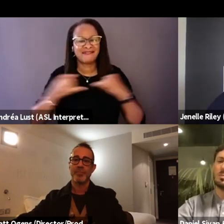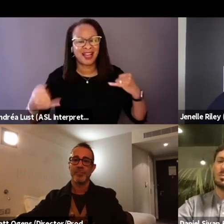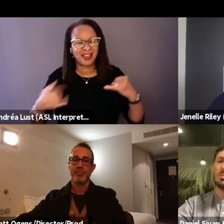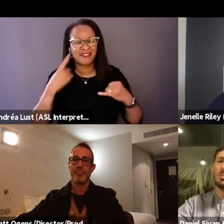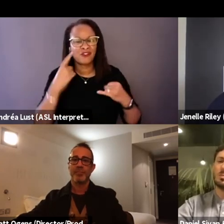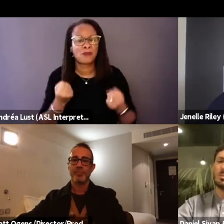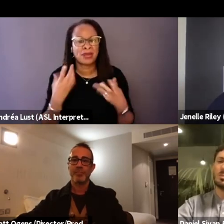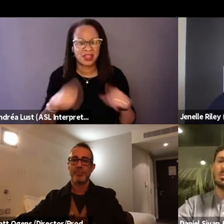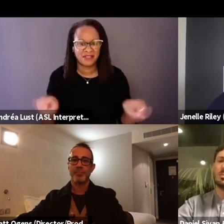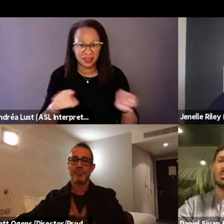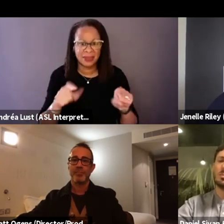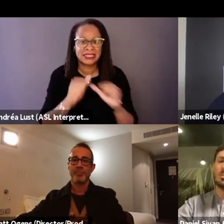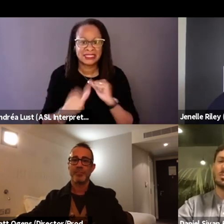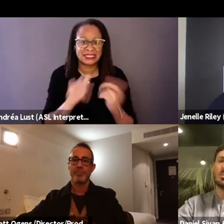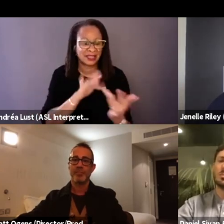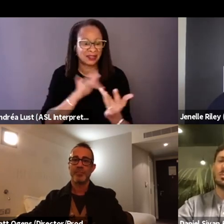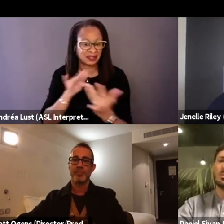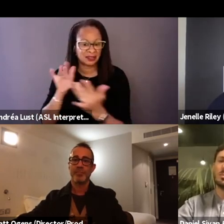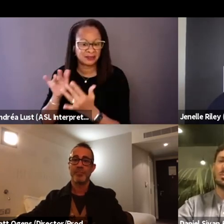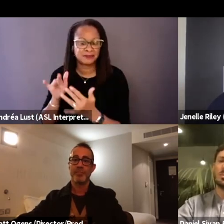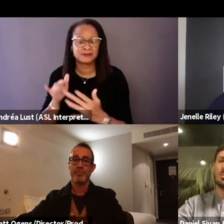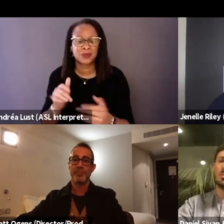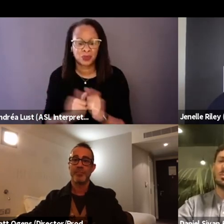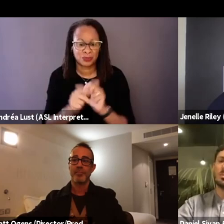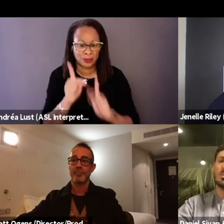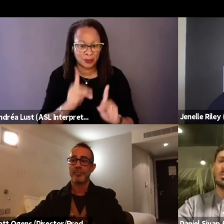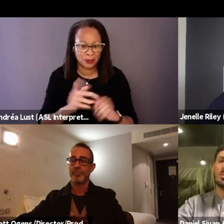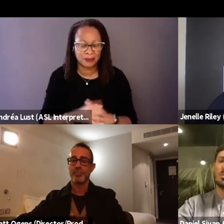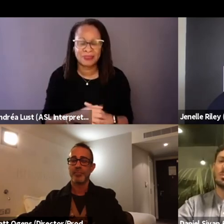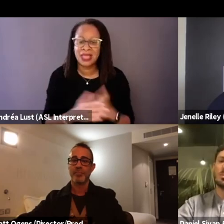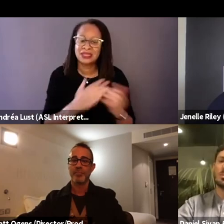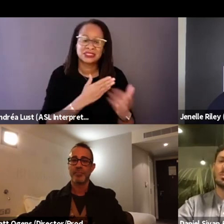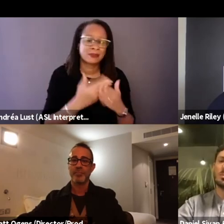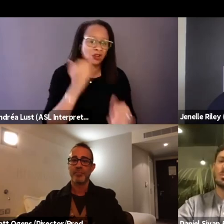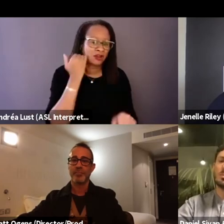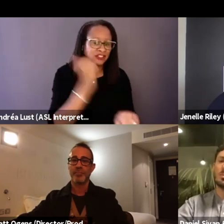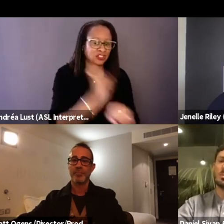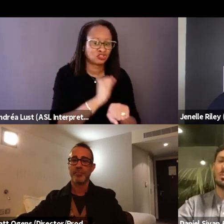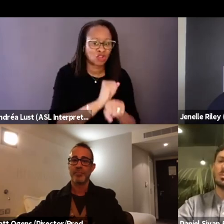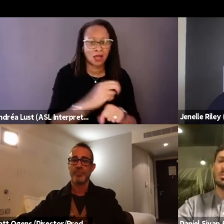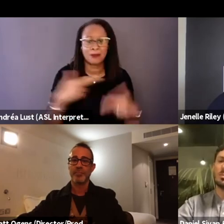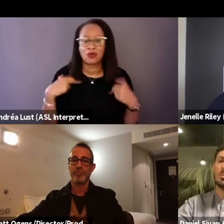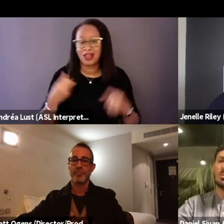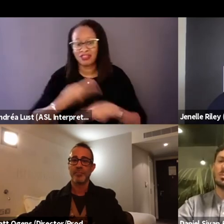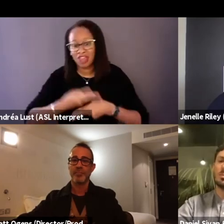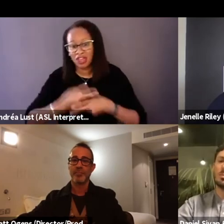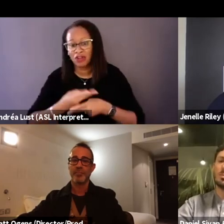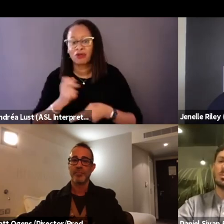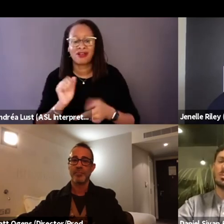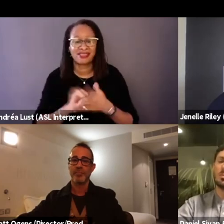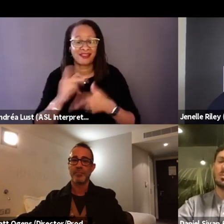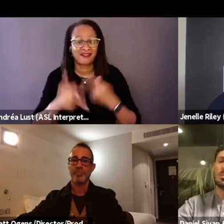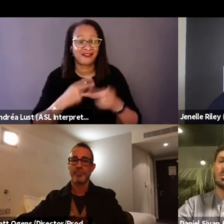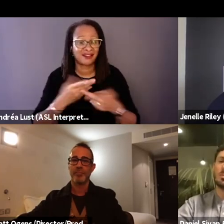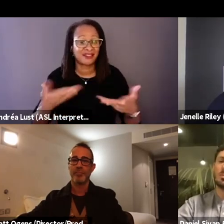for somebody of them to stay in touch with whether it's a job or healthcare, that kind of thing they really need that.